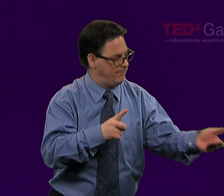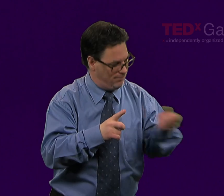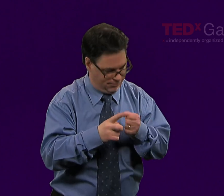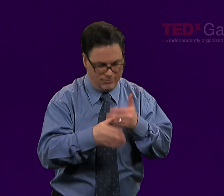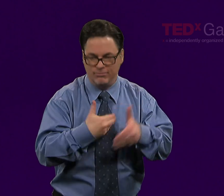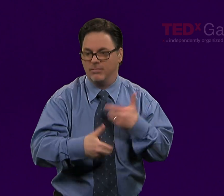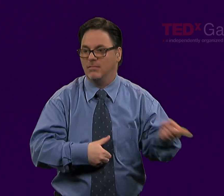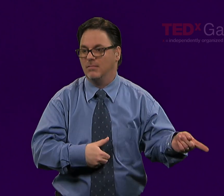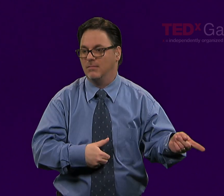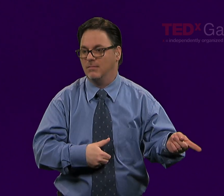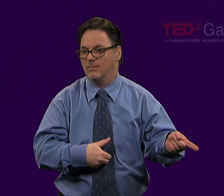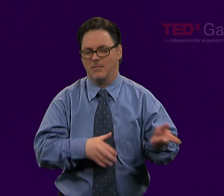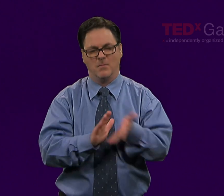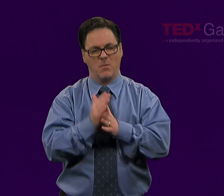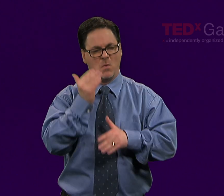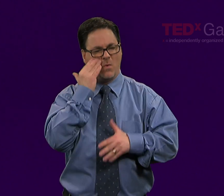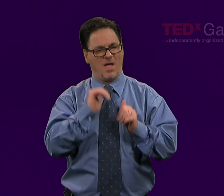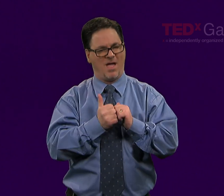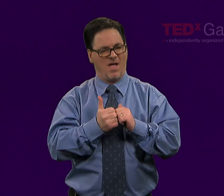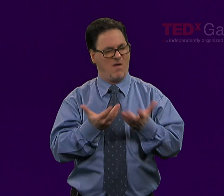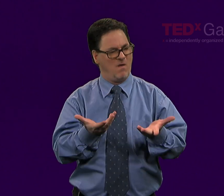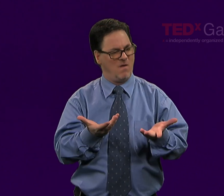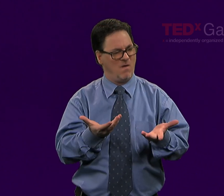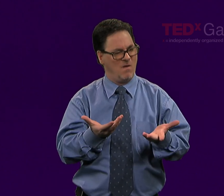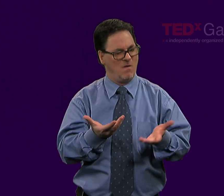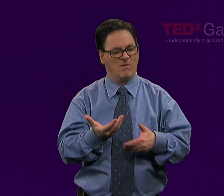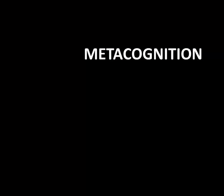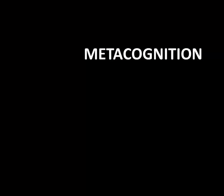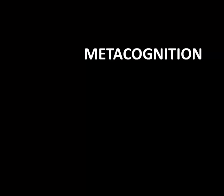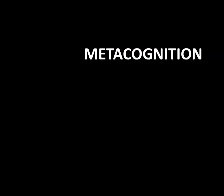How then, do we habituate ourselves to using the resources around us?